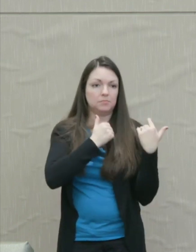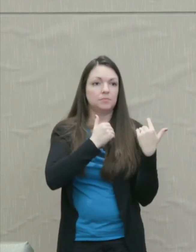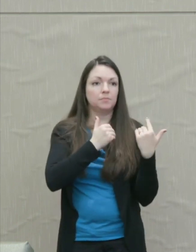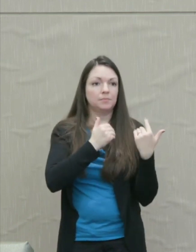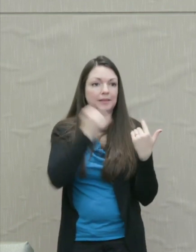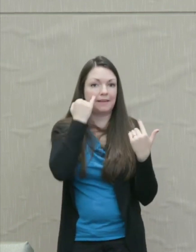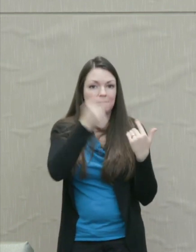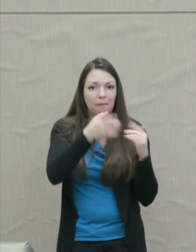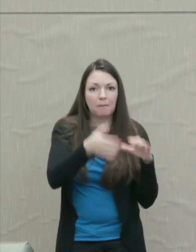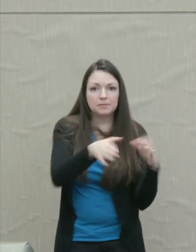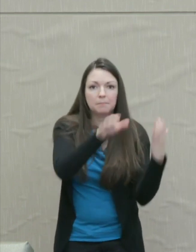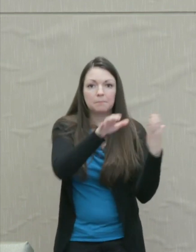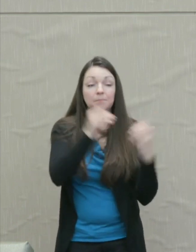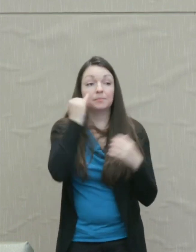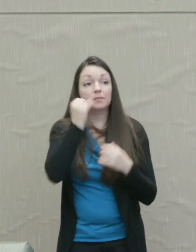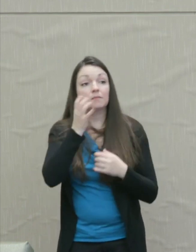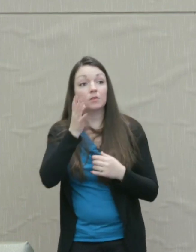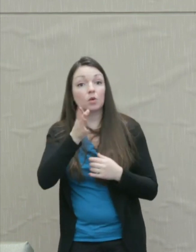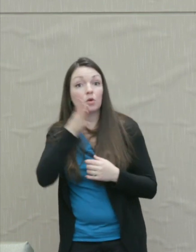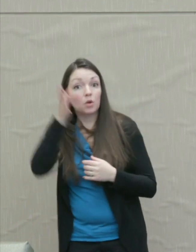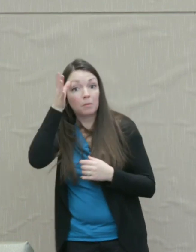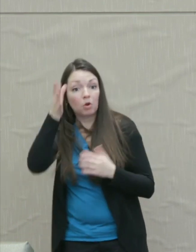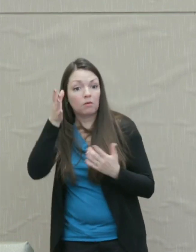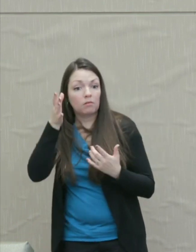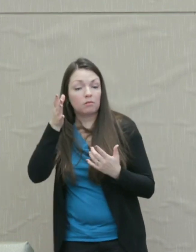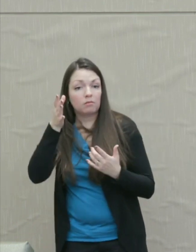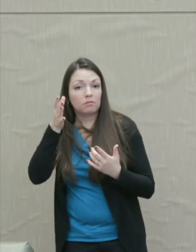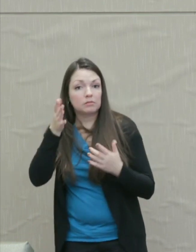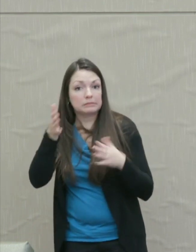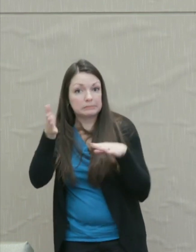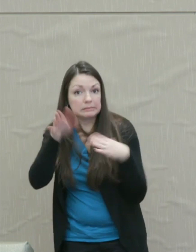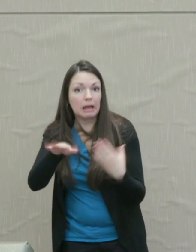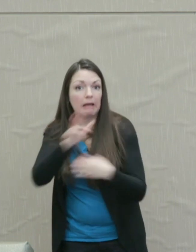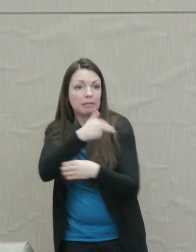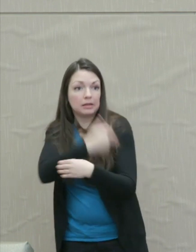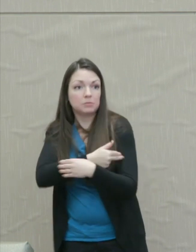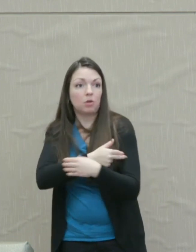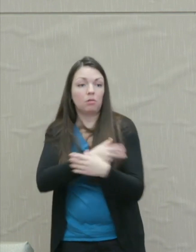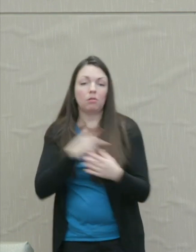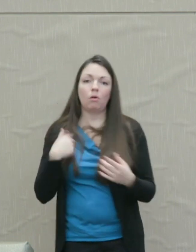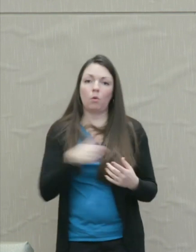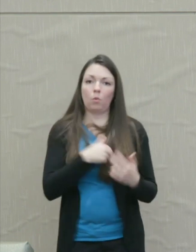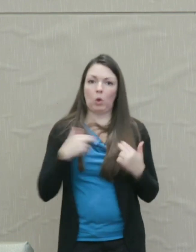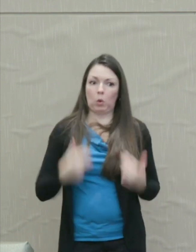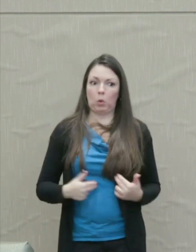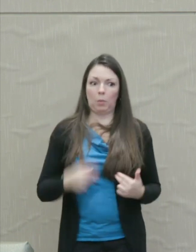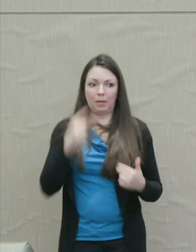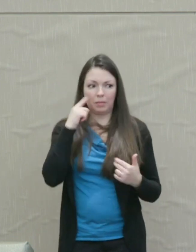So let's say your parent dies in the hospital, it's very human to believe somebody did that.